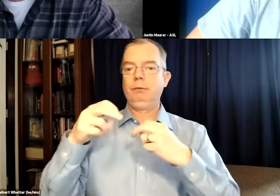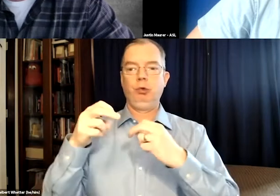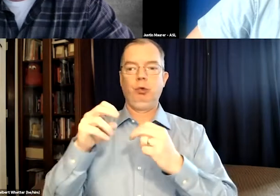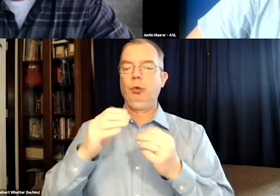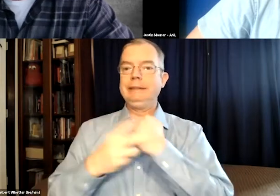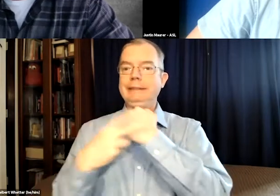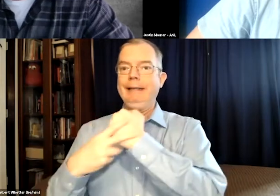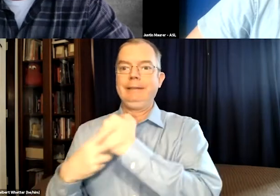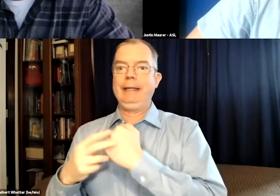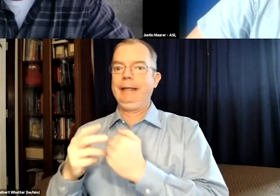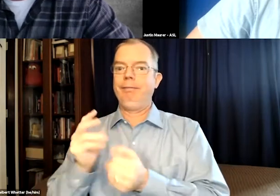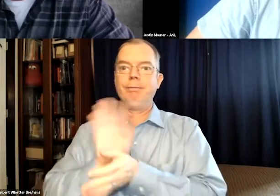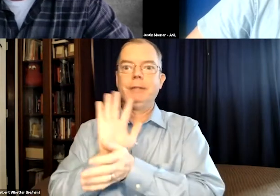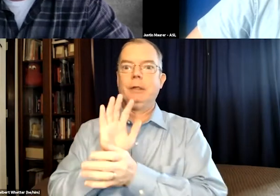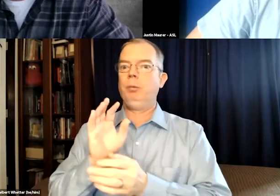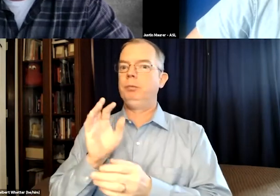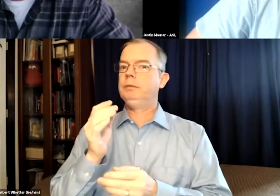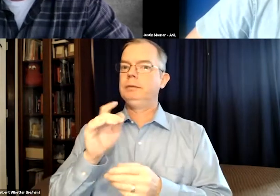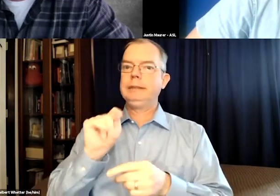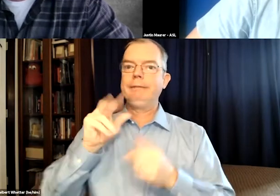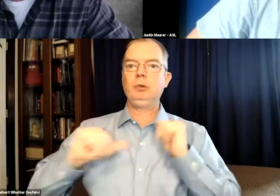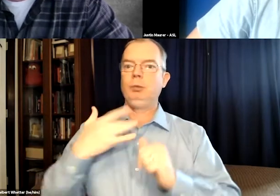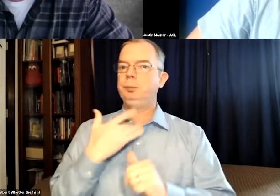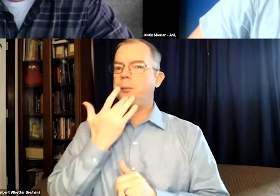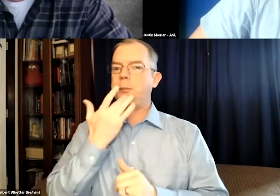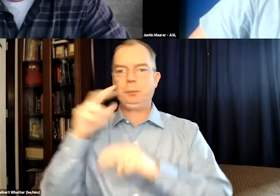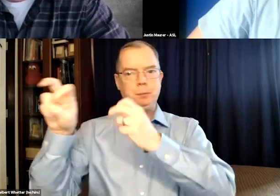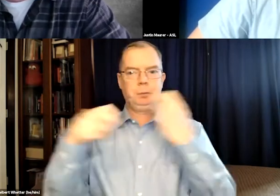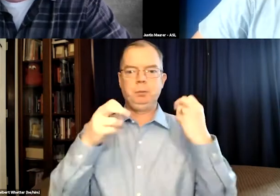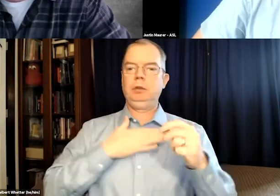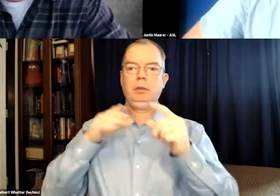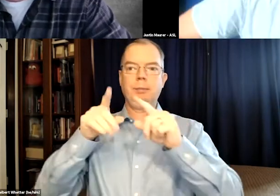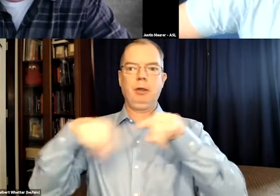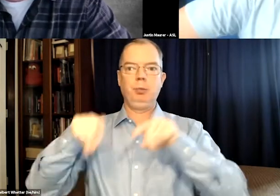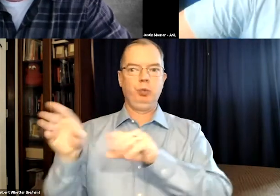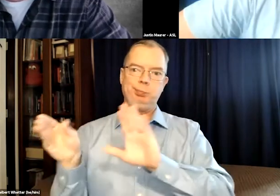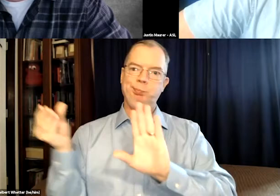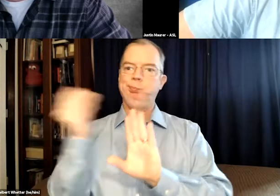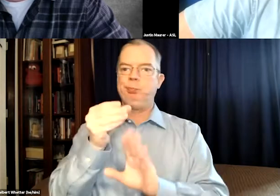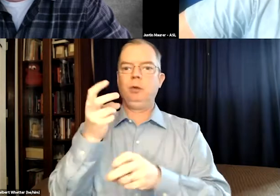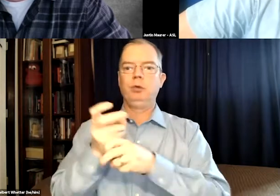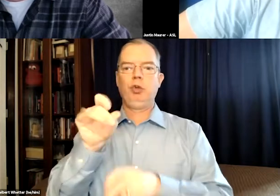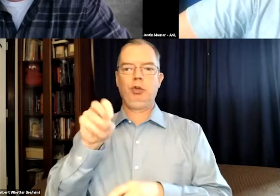and I would transfer and save all of the films and TV shows I could